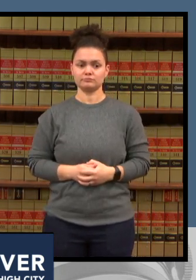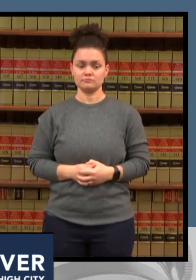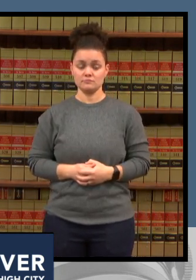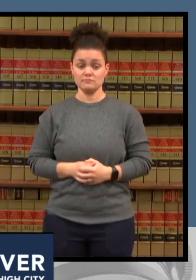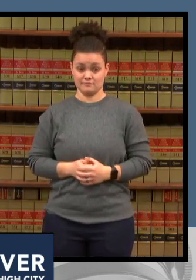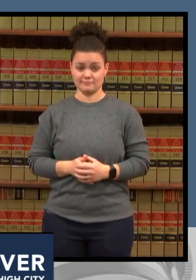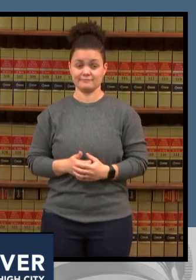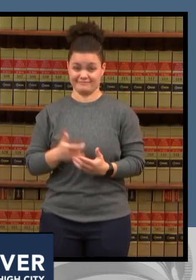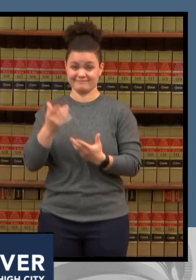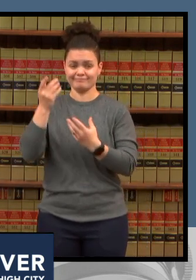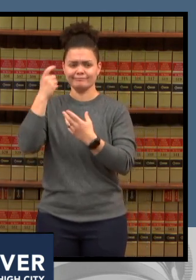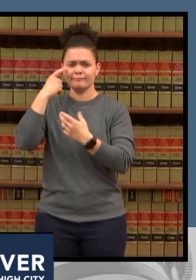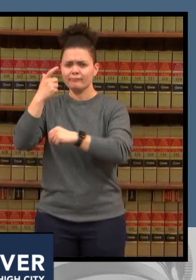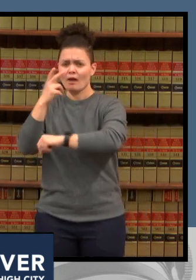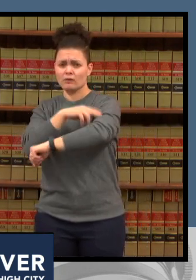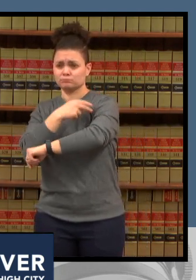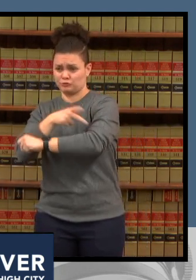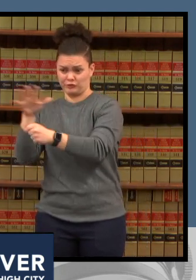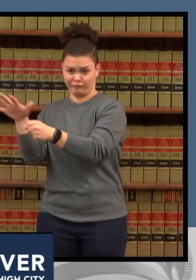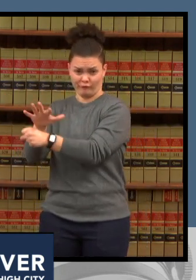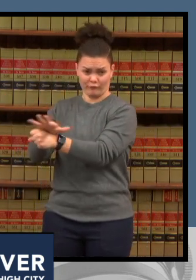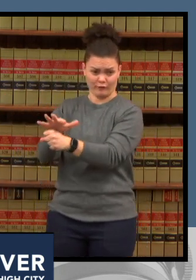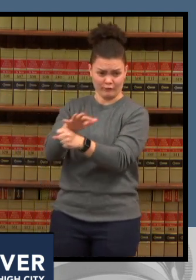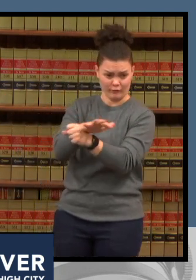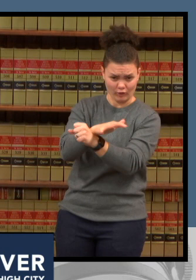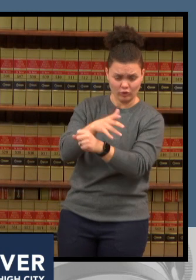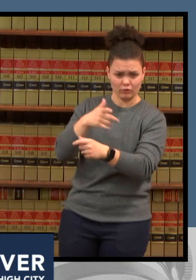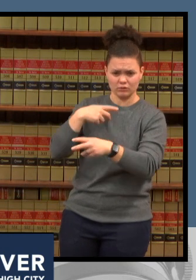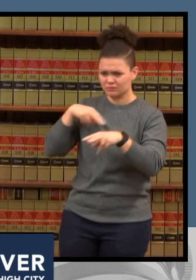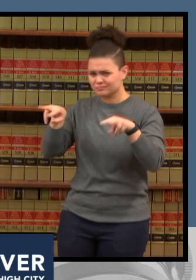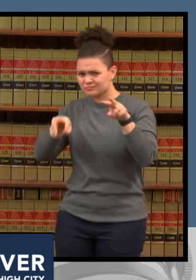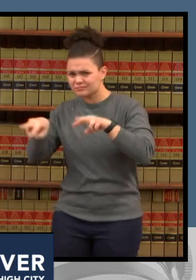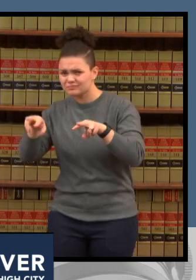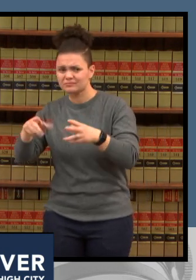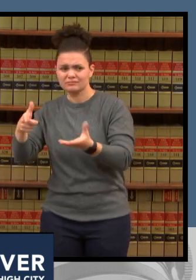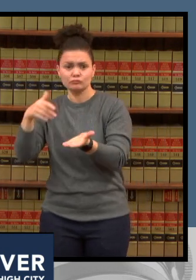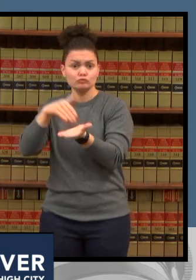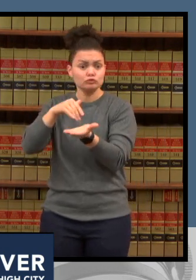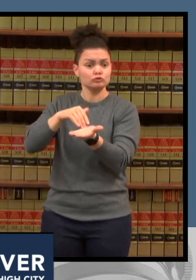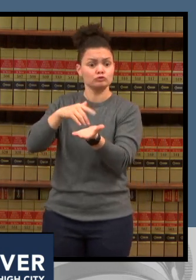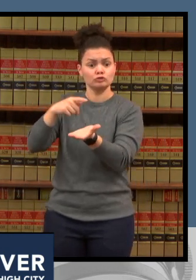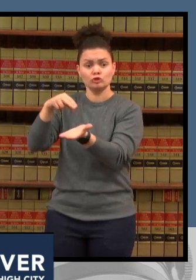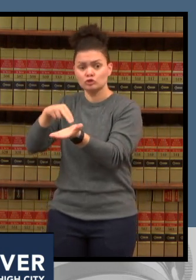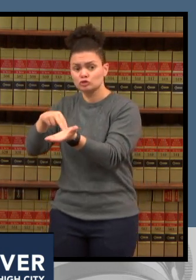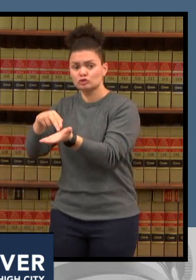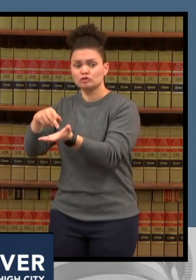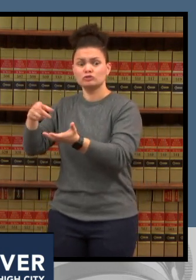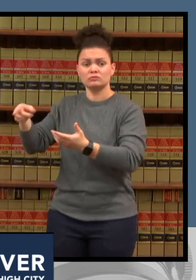a depleted health care workforce dr price can you turn on your camera for us please